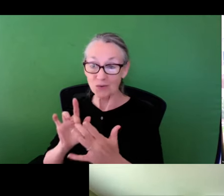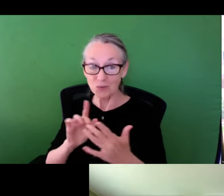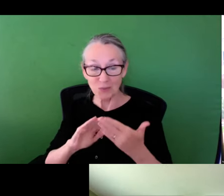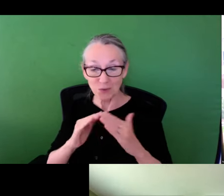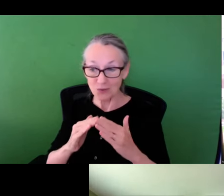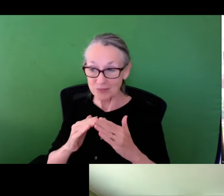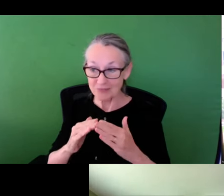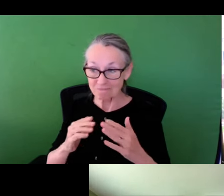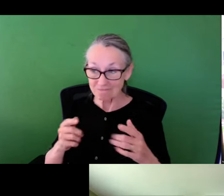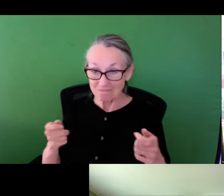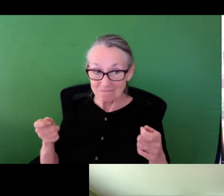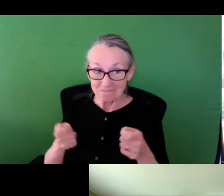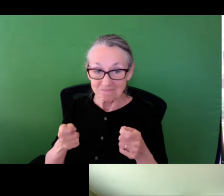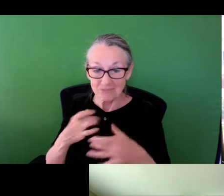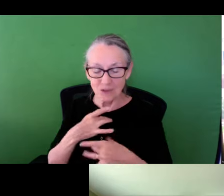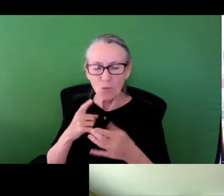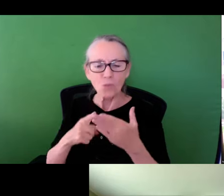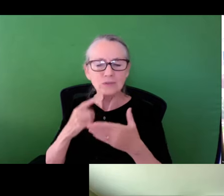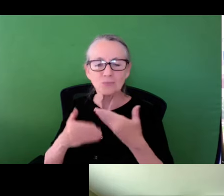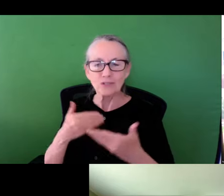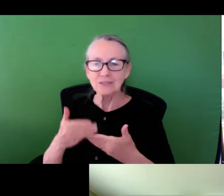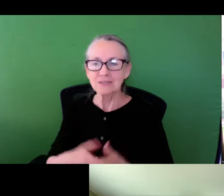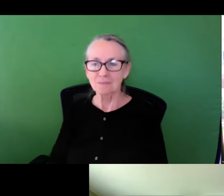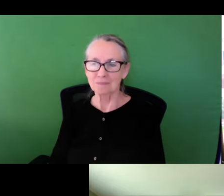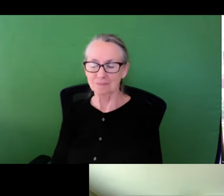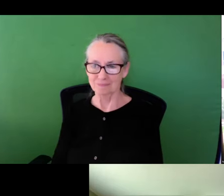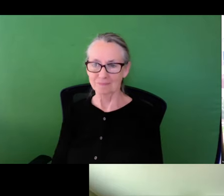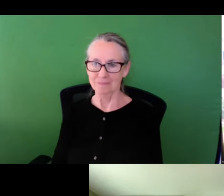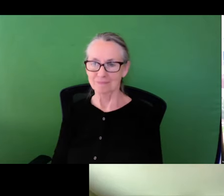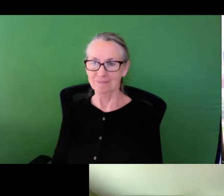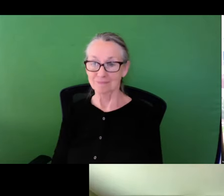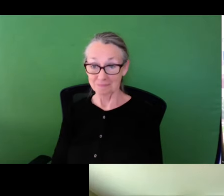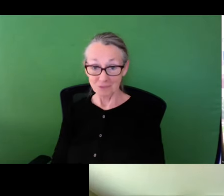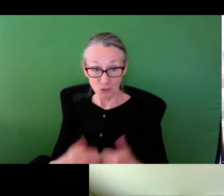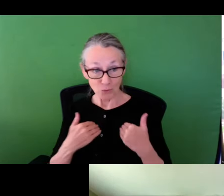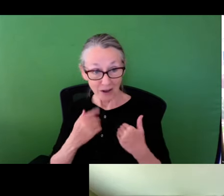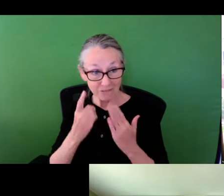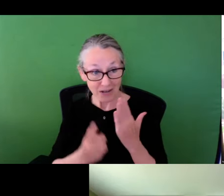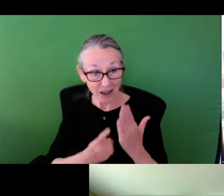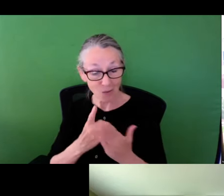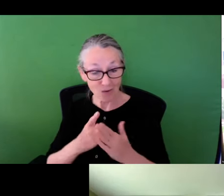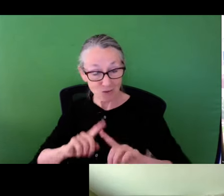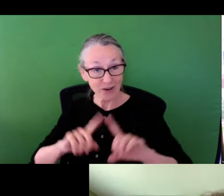How do you first reach out to communities and get them interested and what is the process look like?